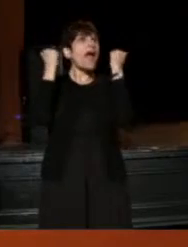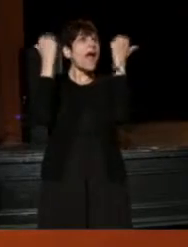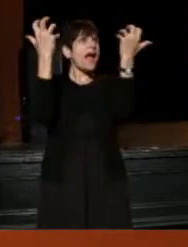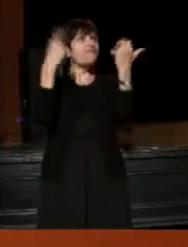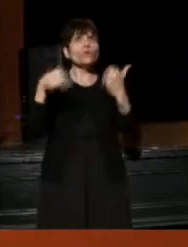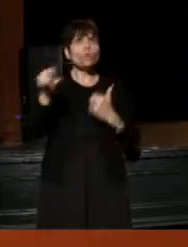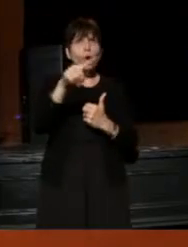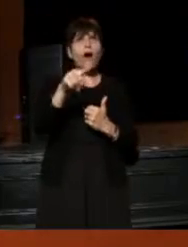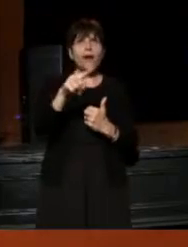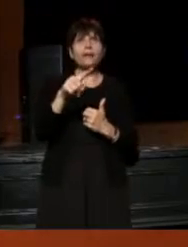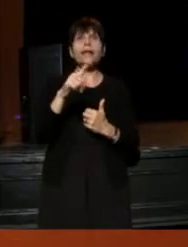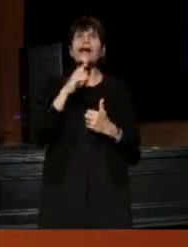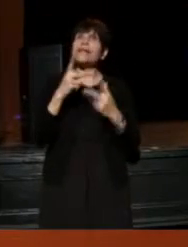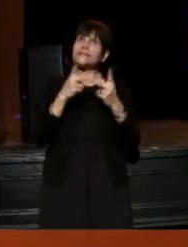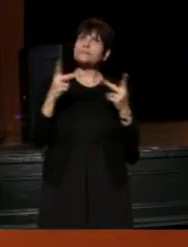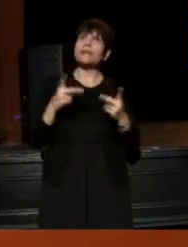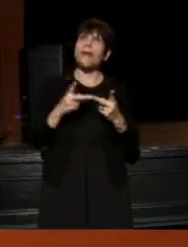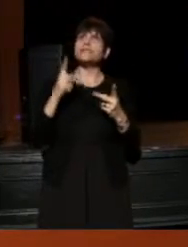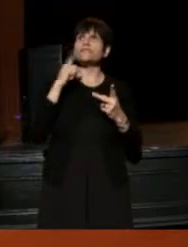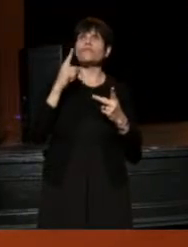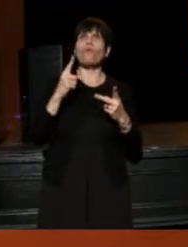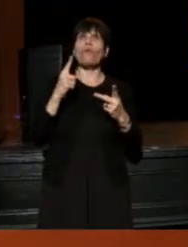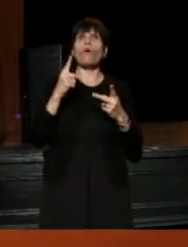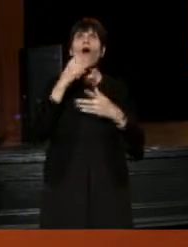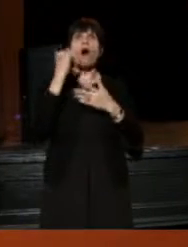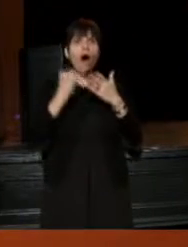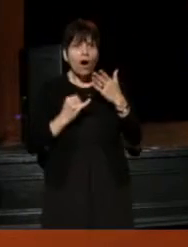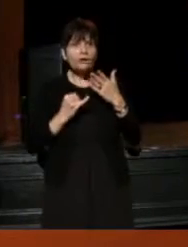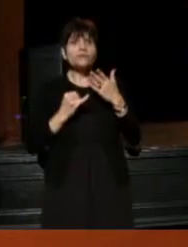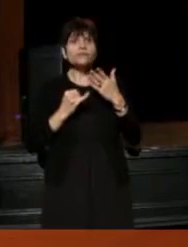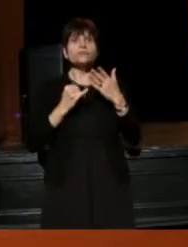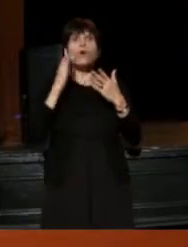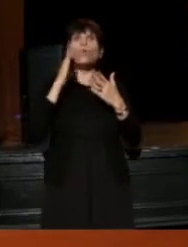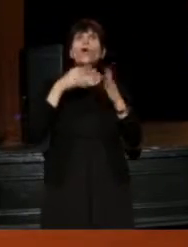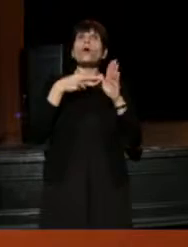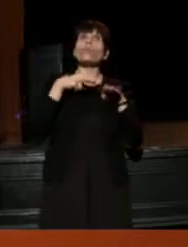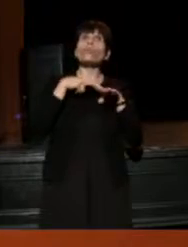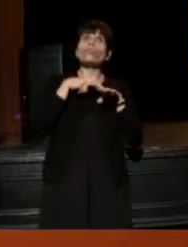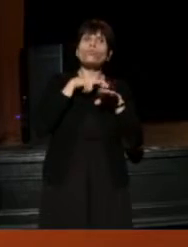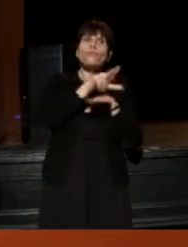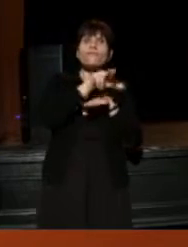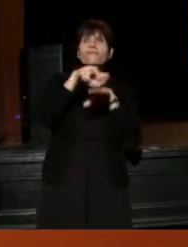and it is the space for art that is going to reflect our humanity.